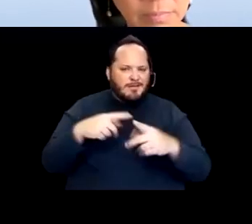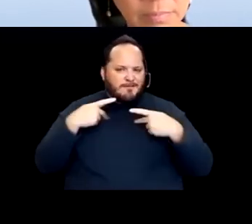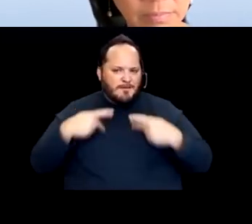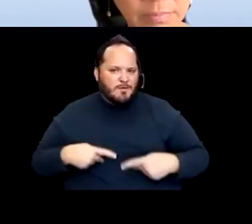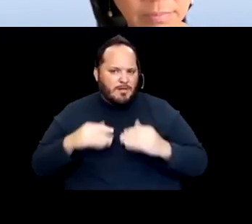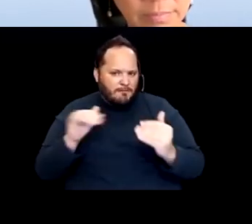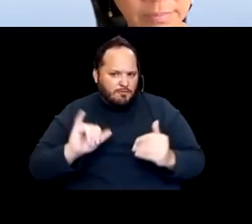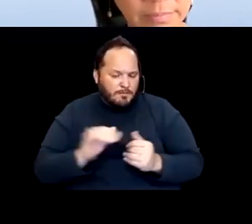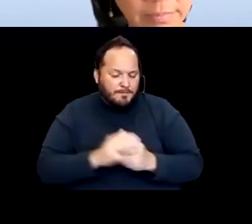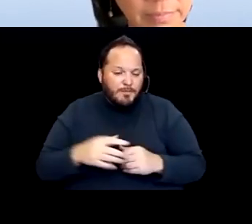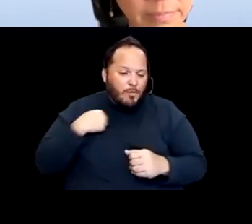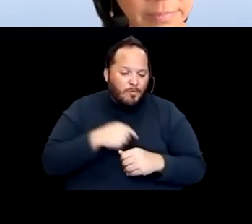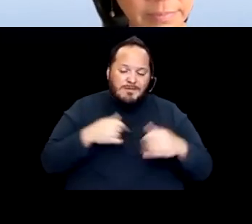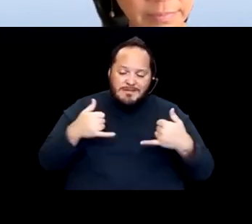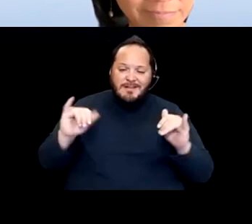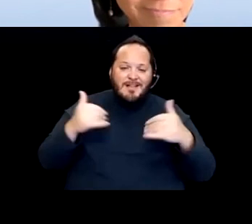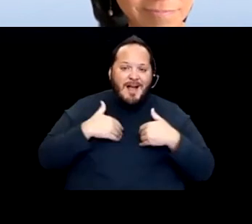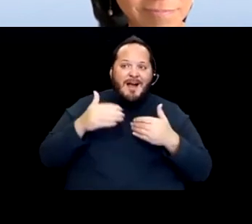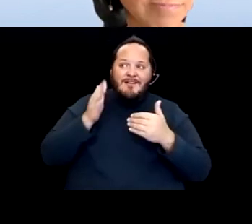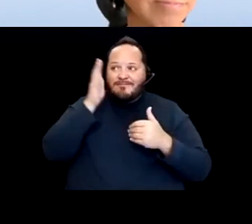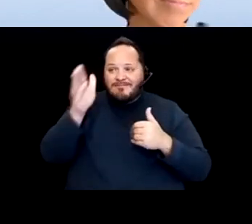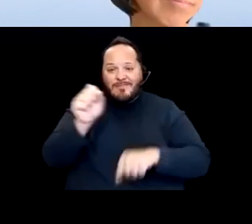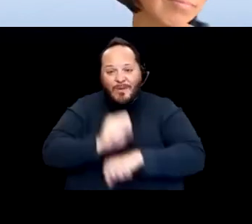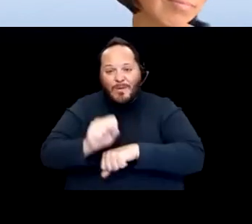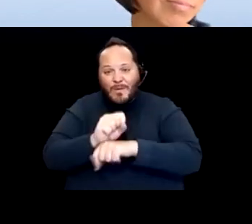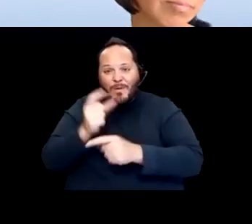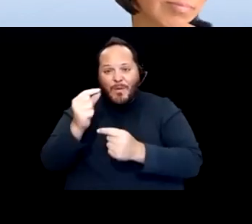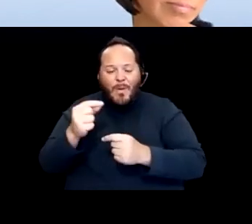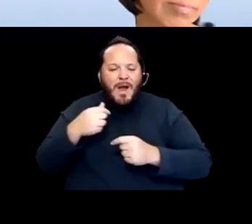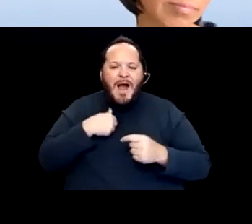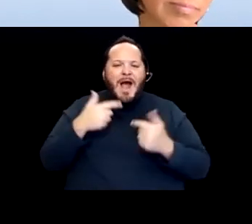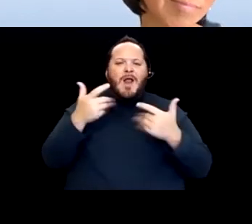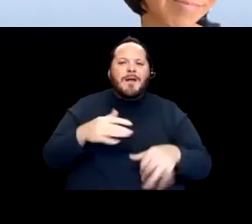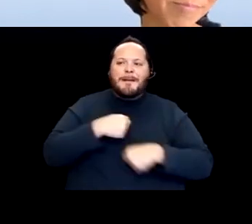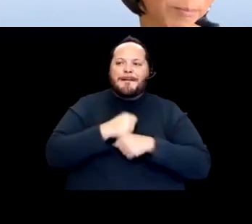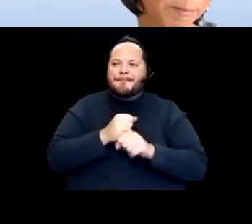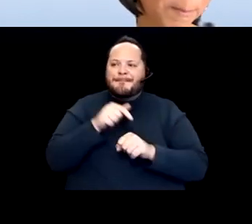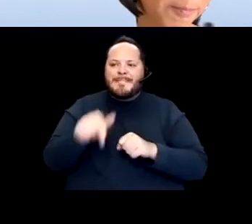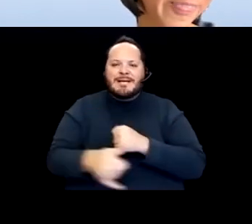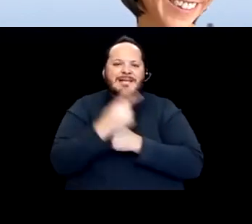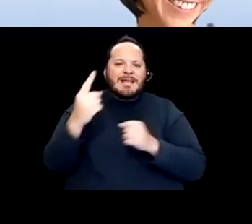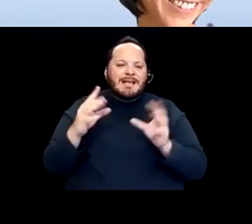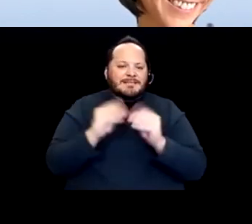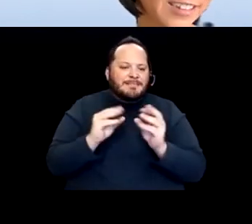So I certainly don't wanna make today's call feel like we're closer to the end